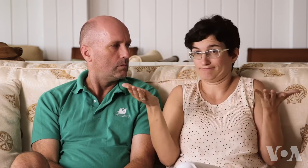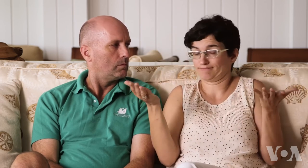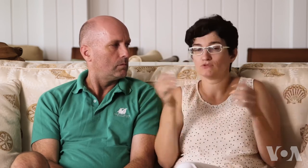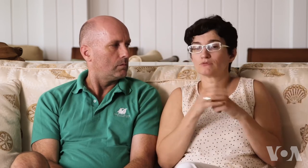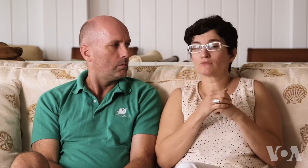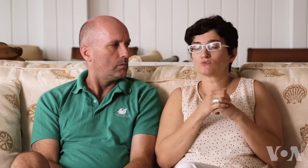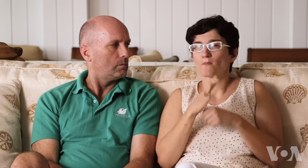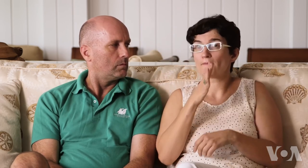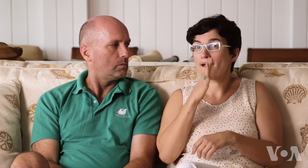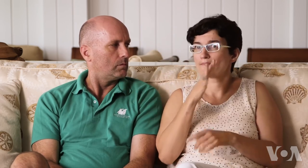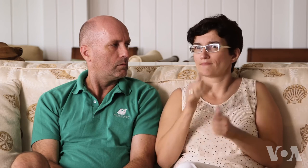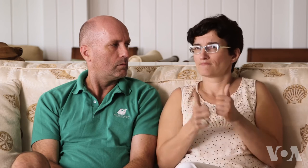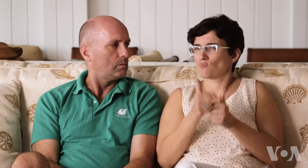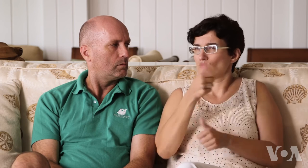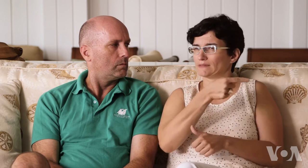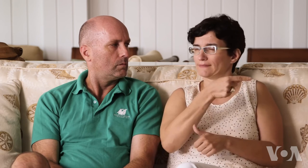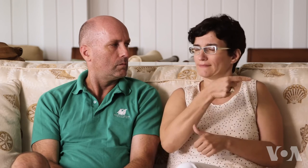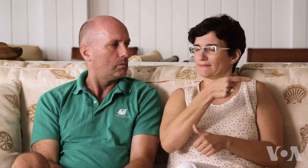Going to America would be risky.